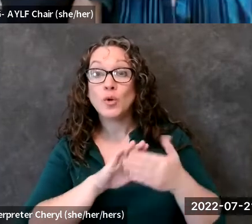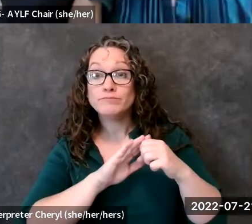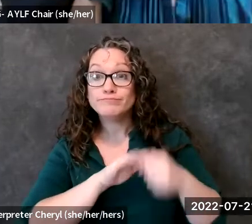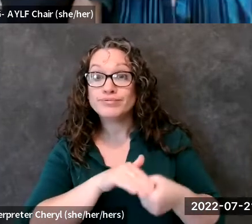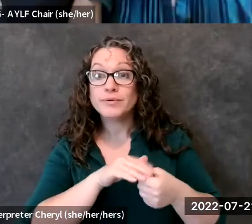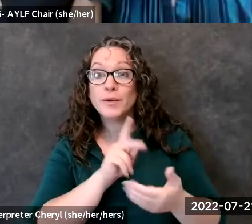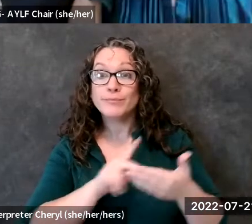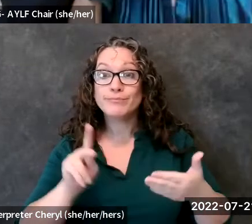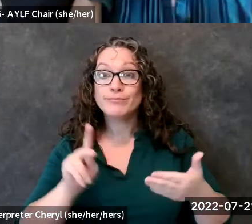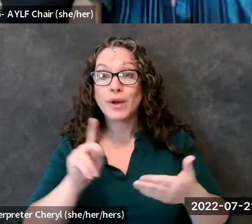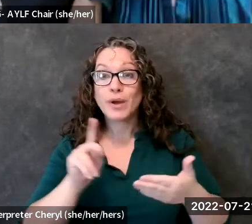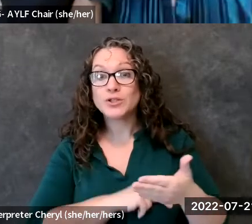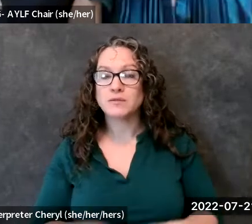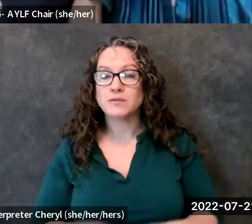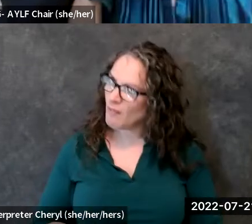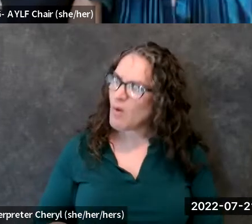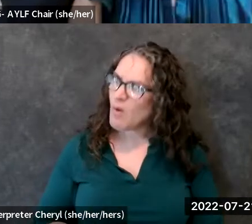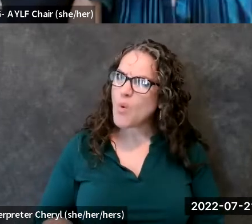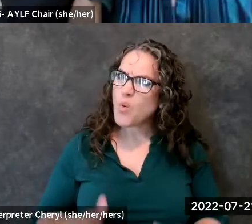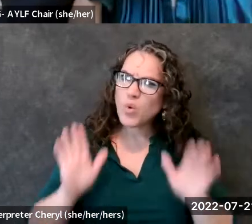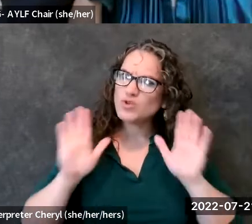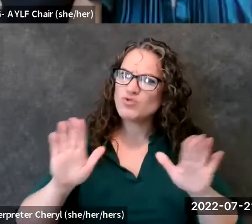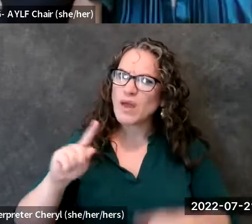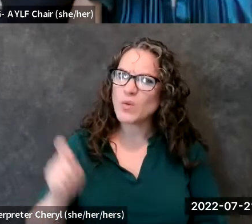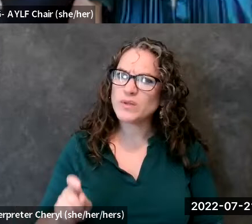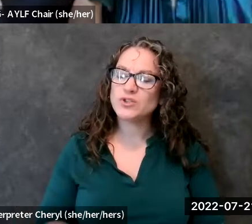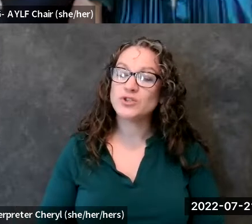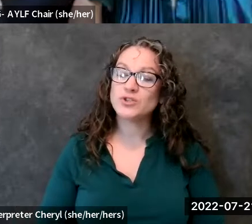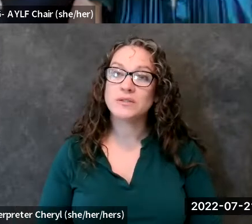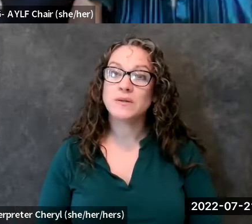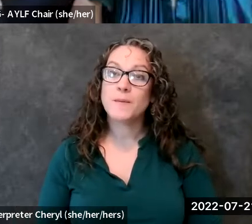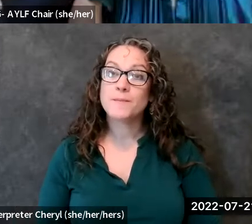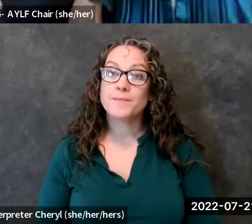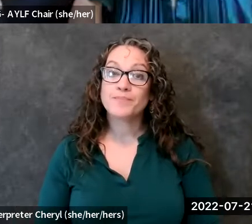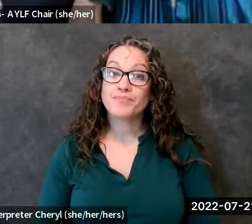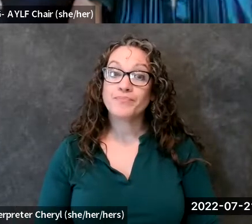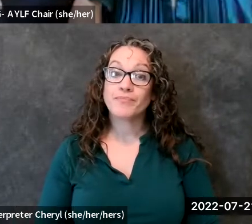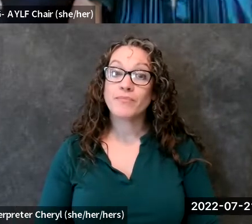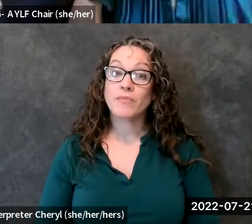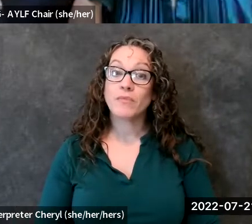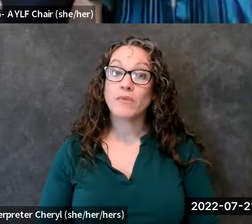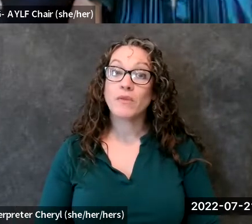you know that is an excellent question and i i think that it's more important